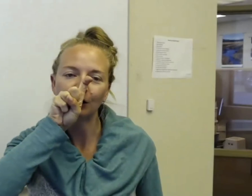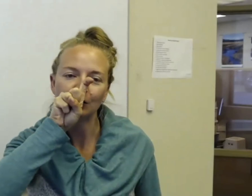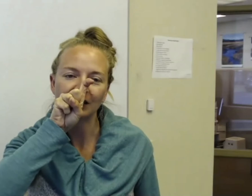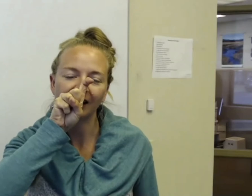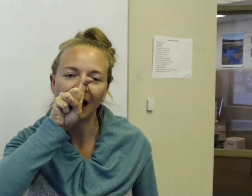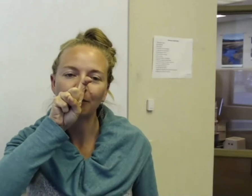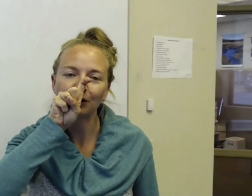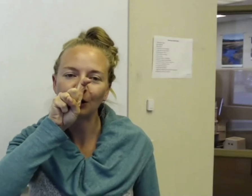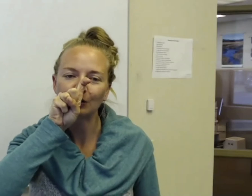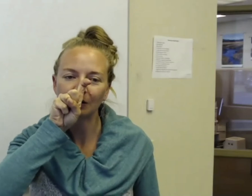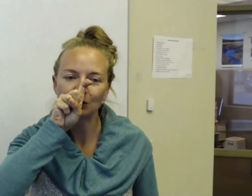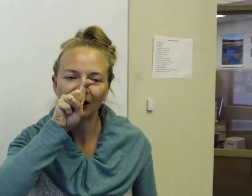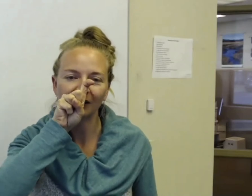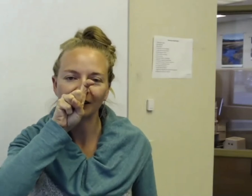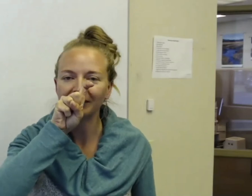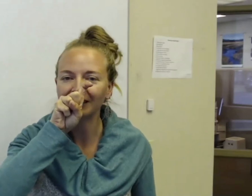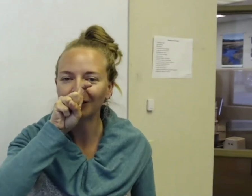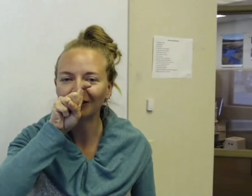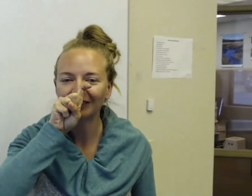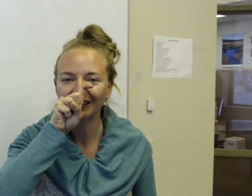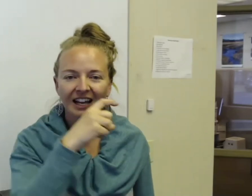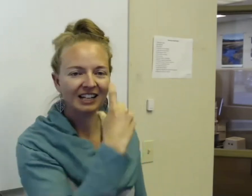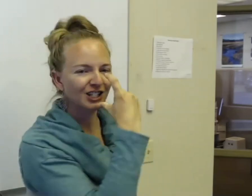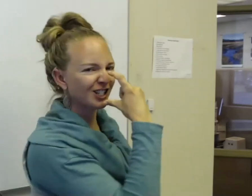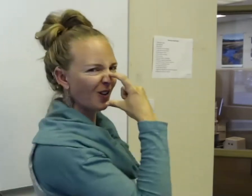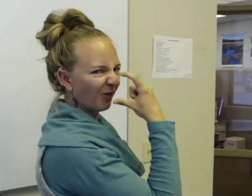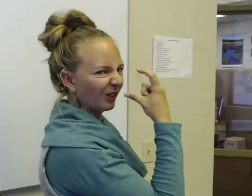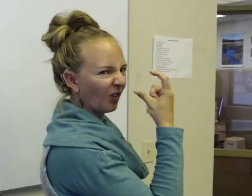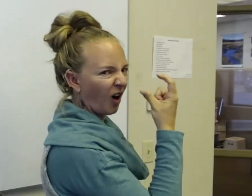and kind of, tap your nose really gently. Eagle. And just show that really long